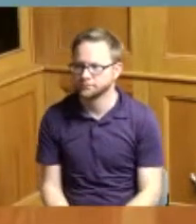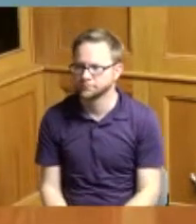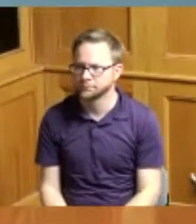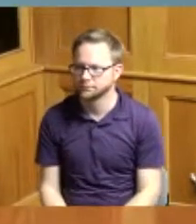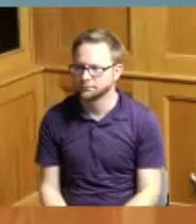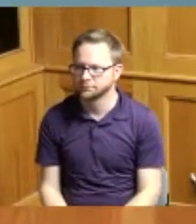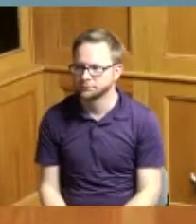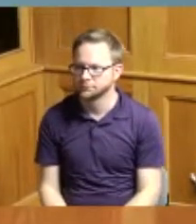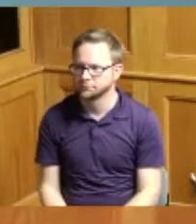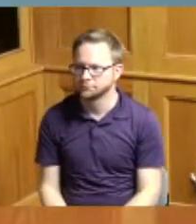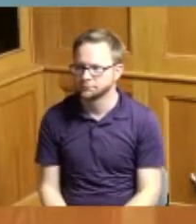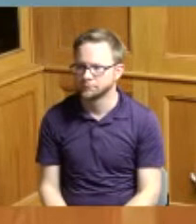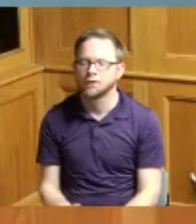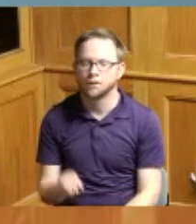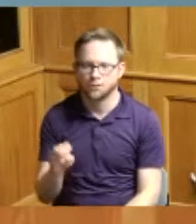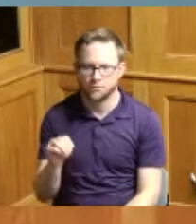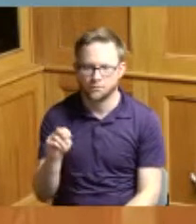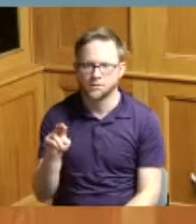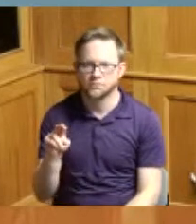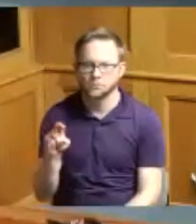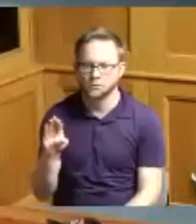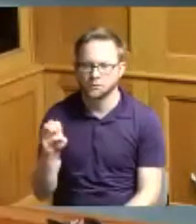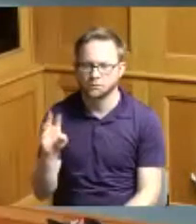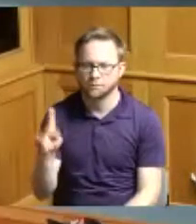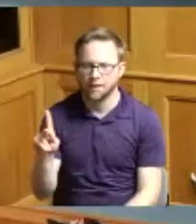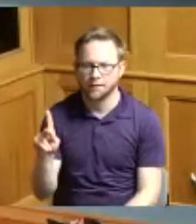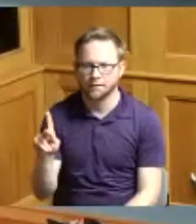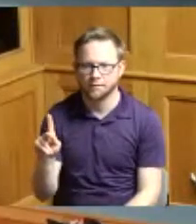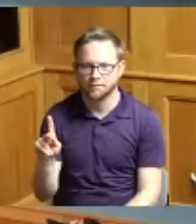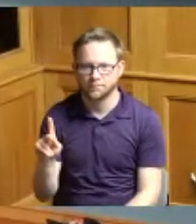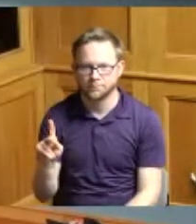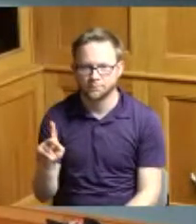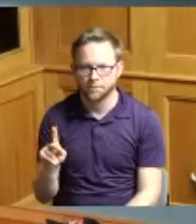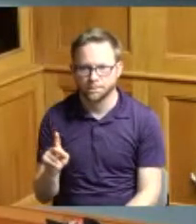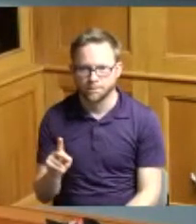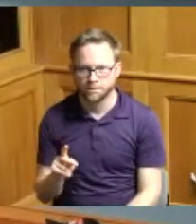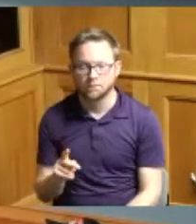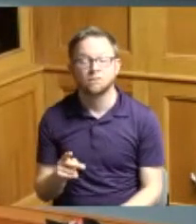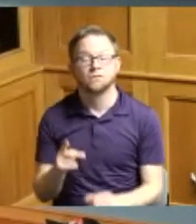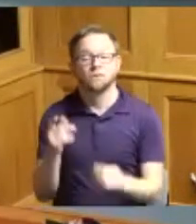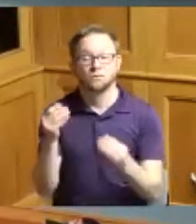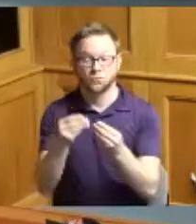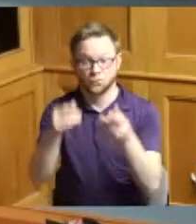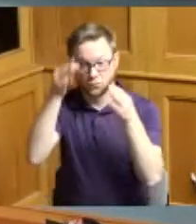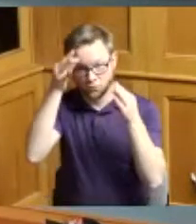good afternoon Commissioners just one item for you today we have a resolution authorizing agreement